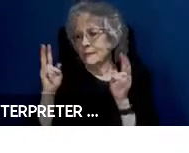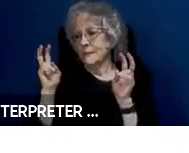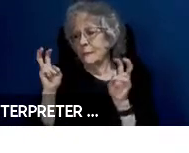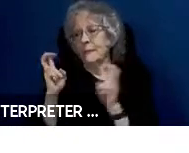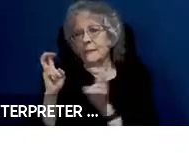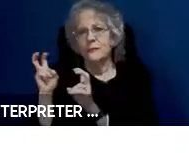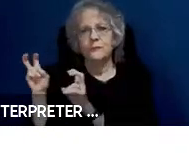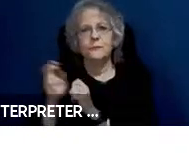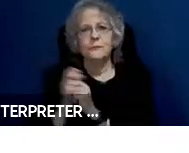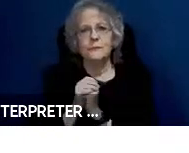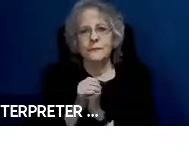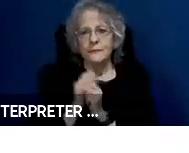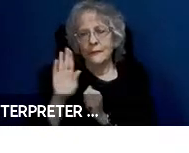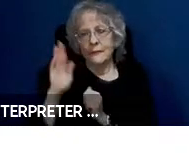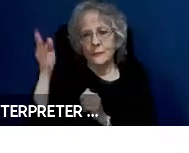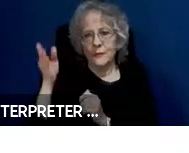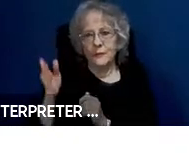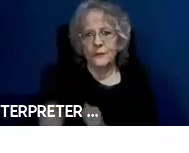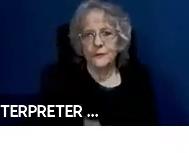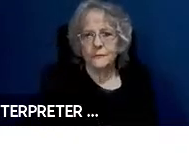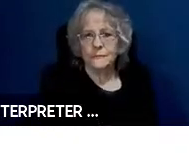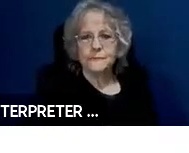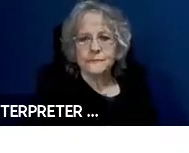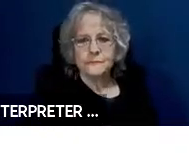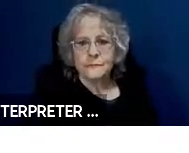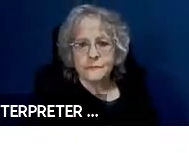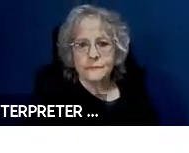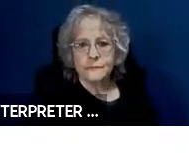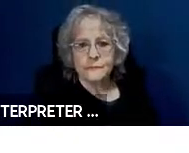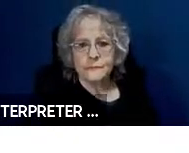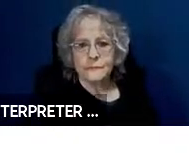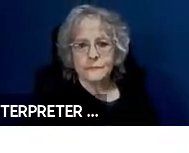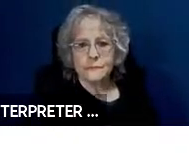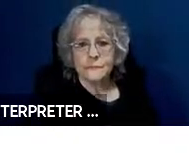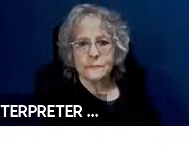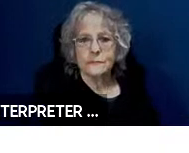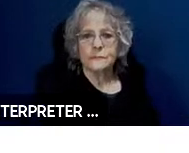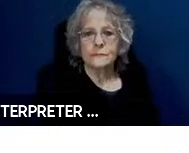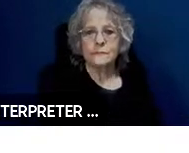But if we can crack the problems, if we can actually make this system accessible to people